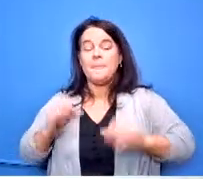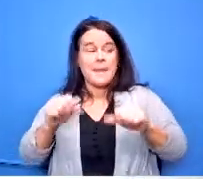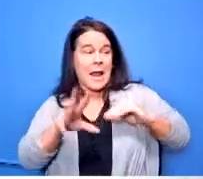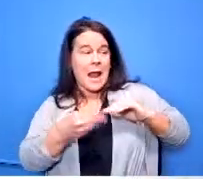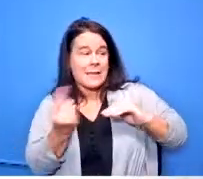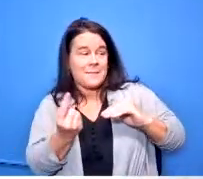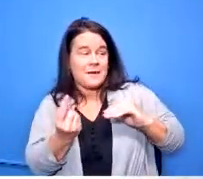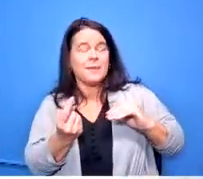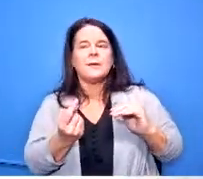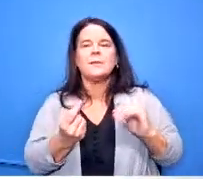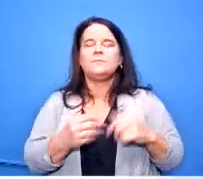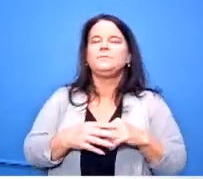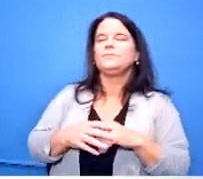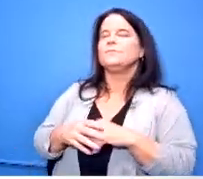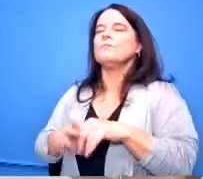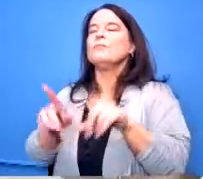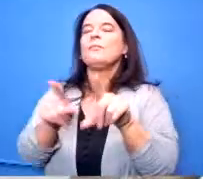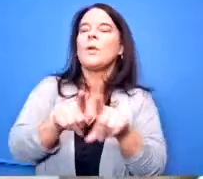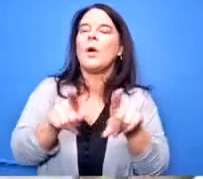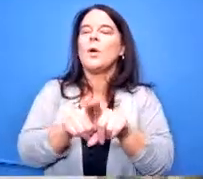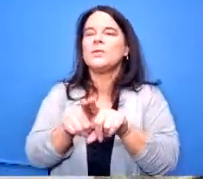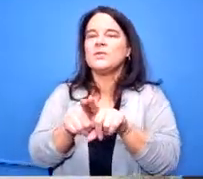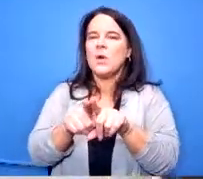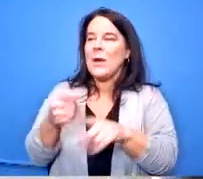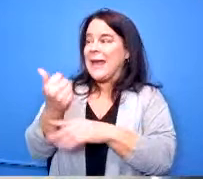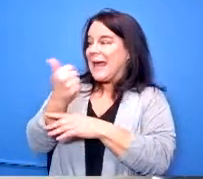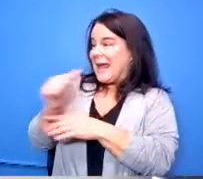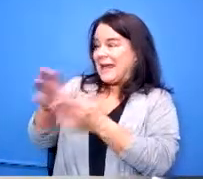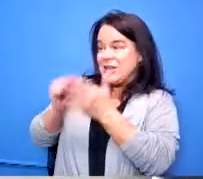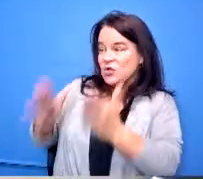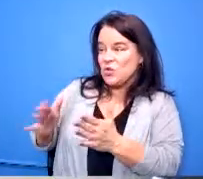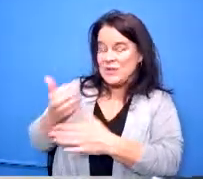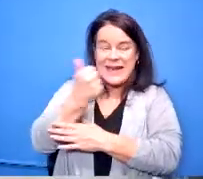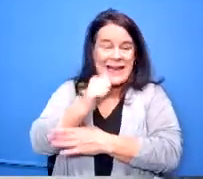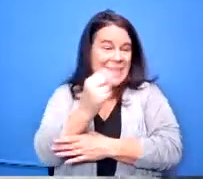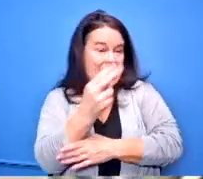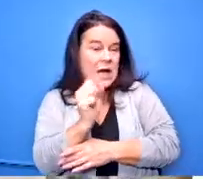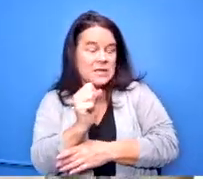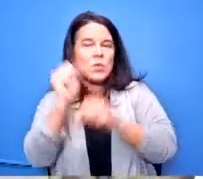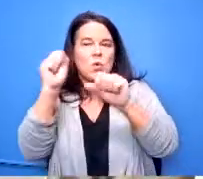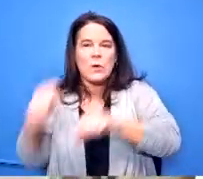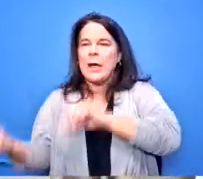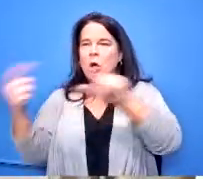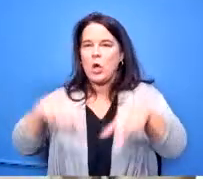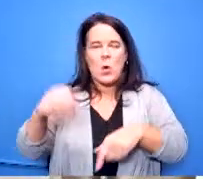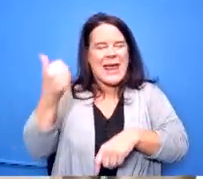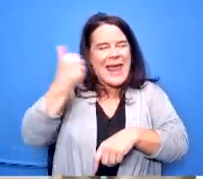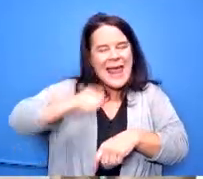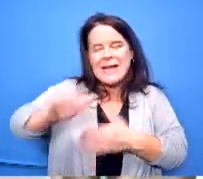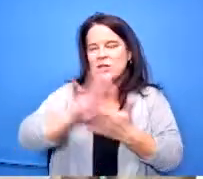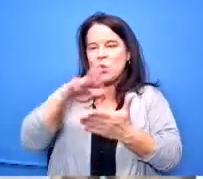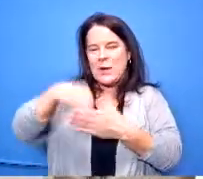um in addition to that any student in any high school can go any place in dayton public so if i'm